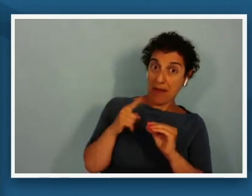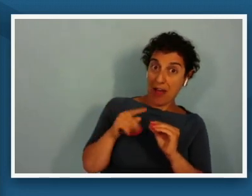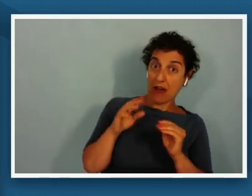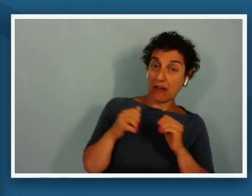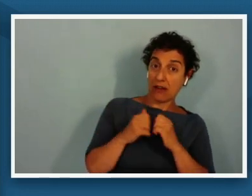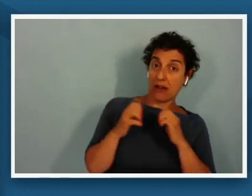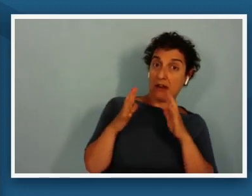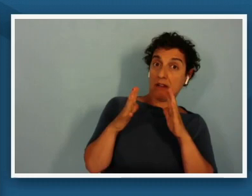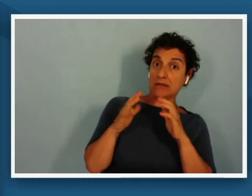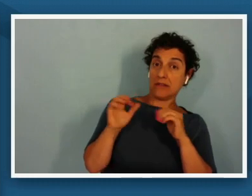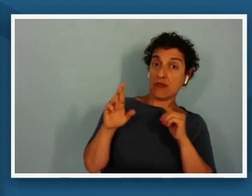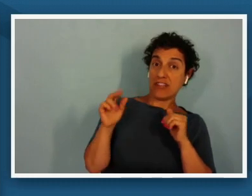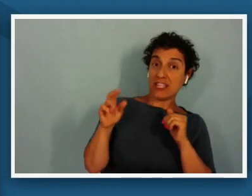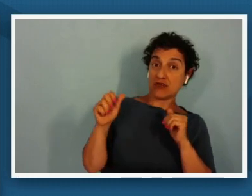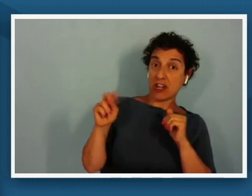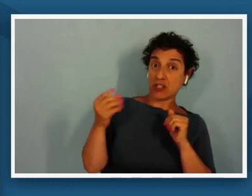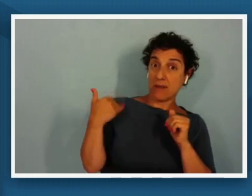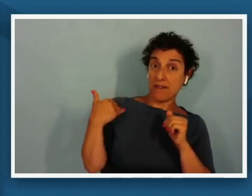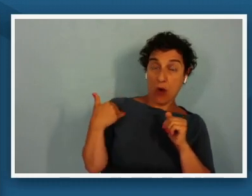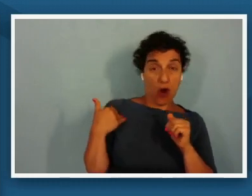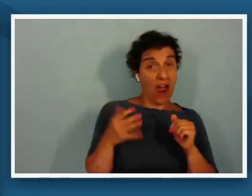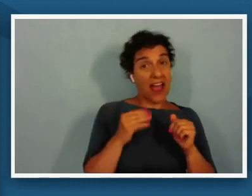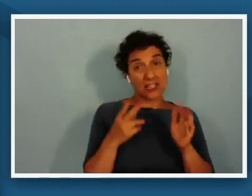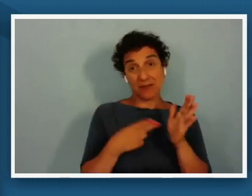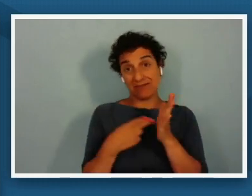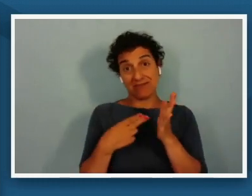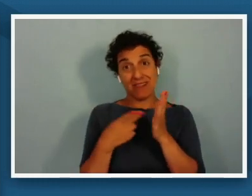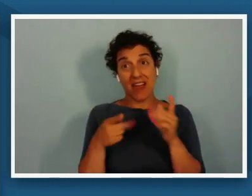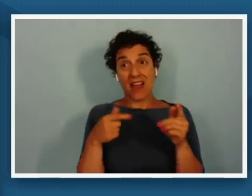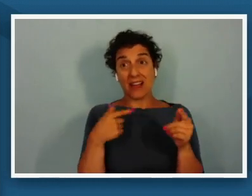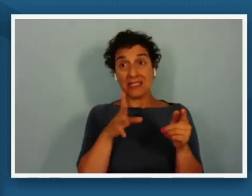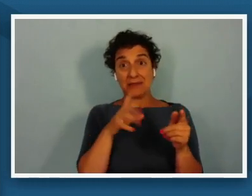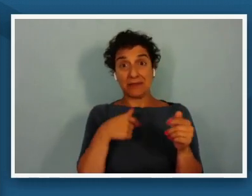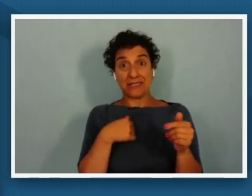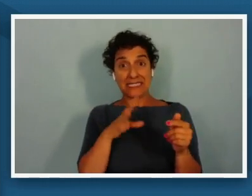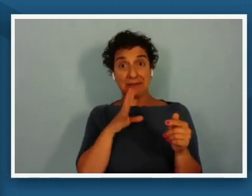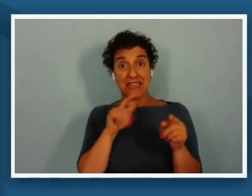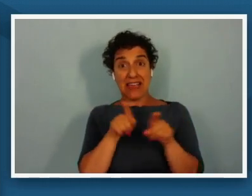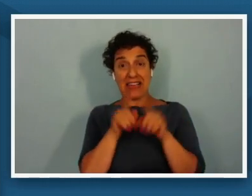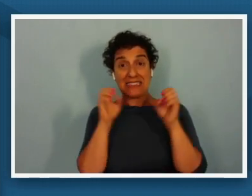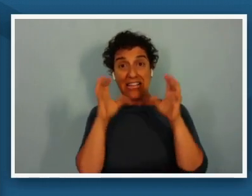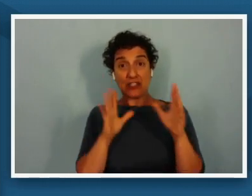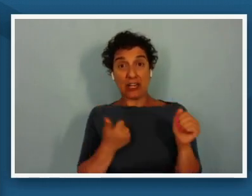to be totally frank and this is this is me speaking as an educator myself this